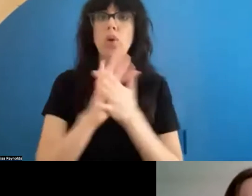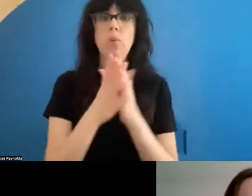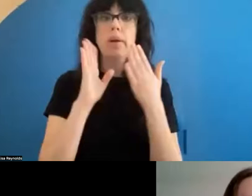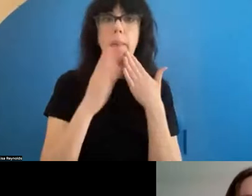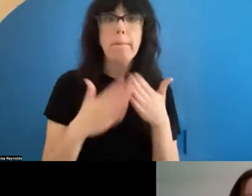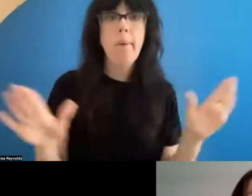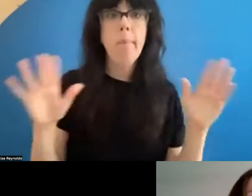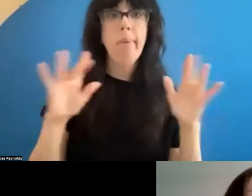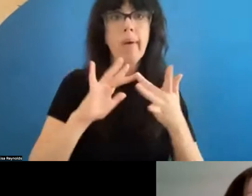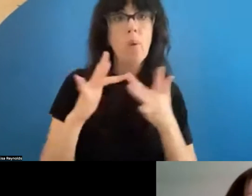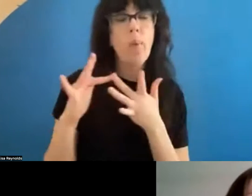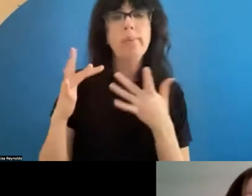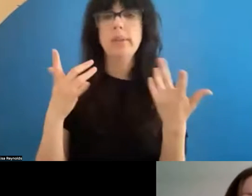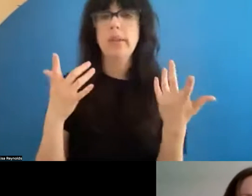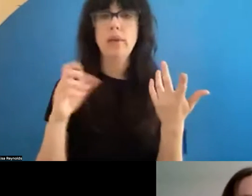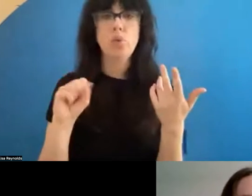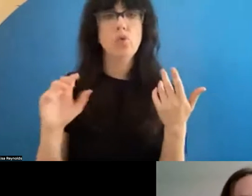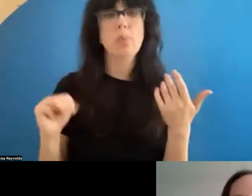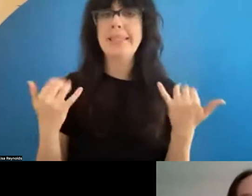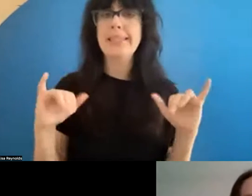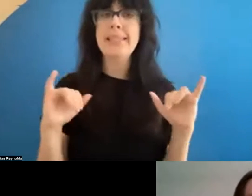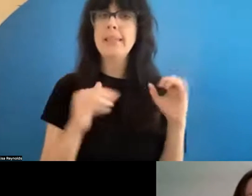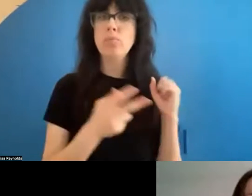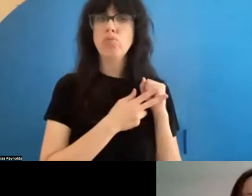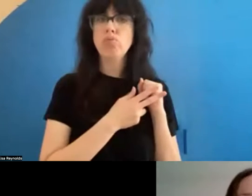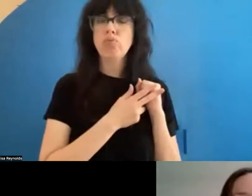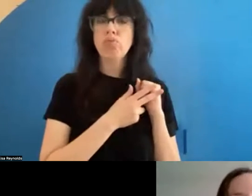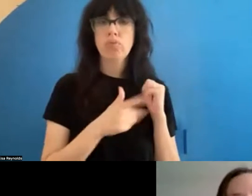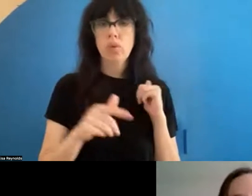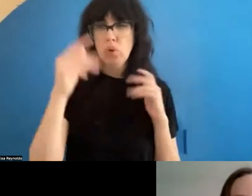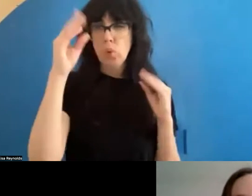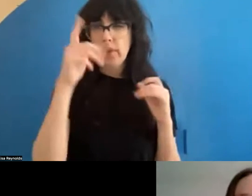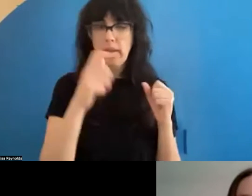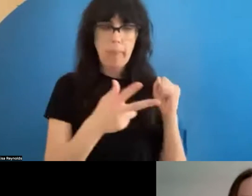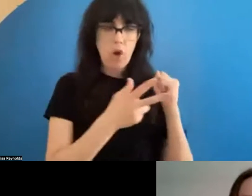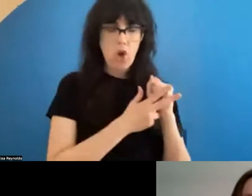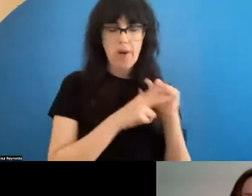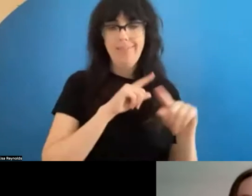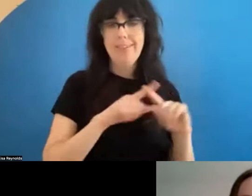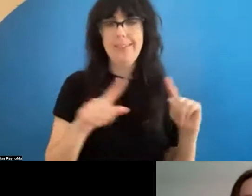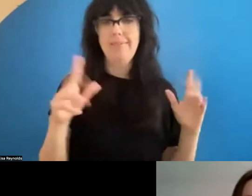social media. So this is one of the ways in which thinking about an archive is different from what you may be thinking of as